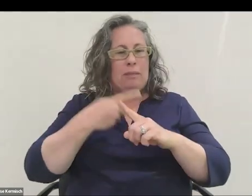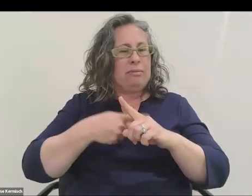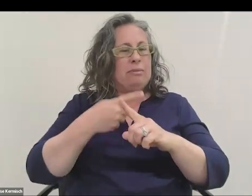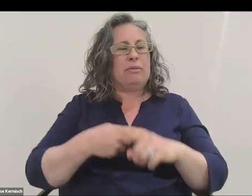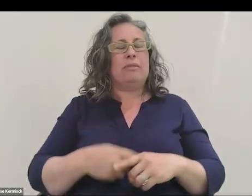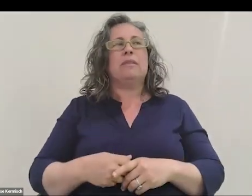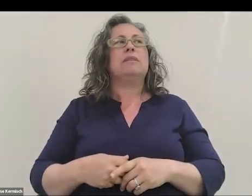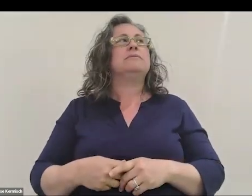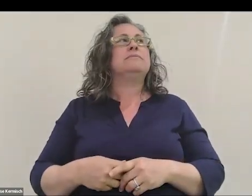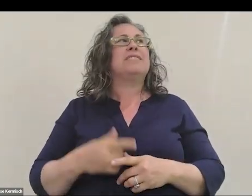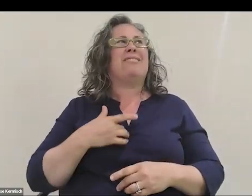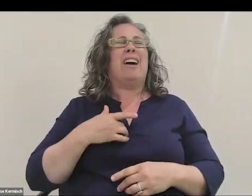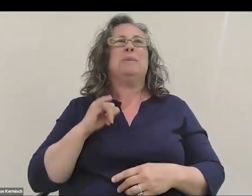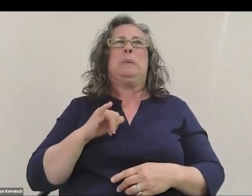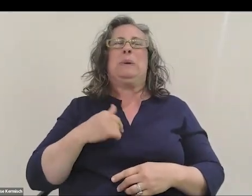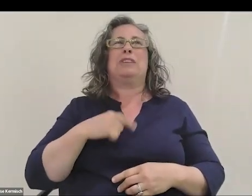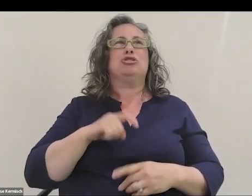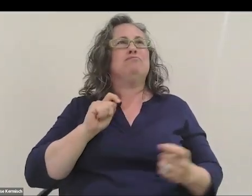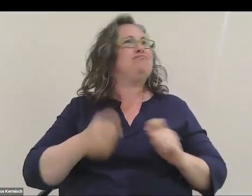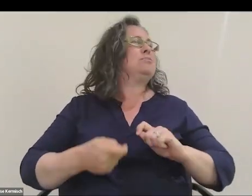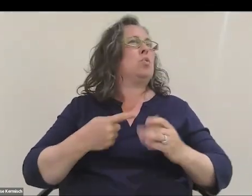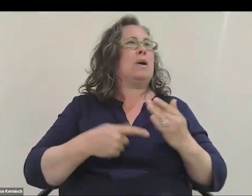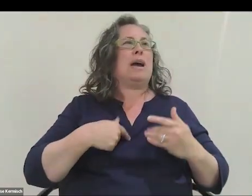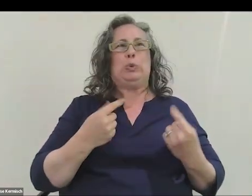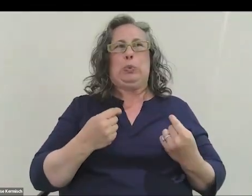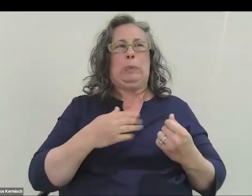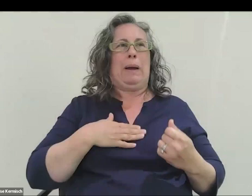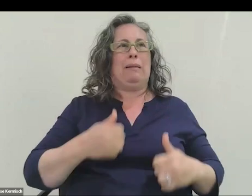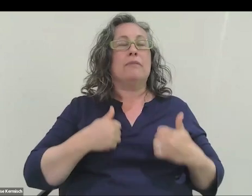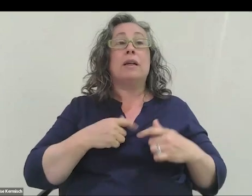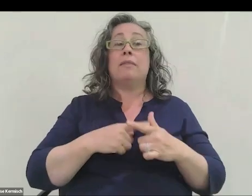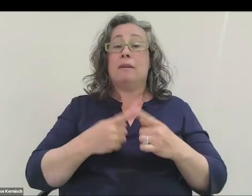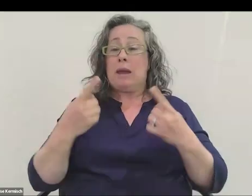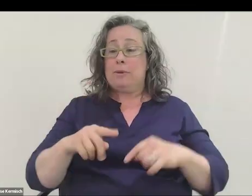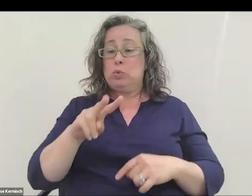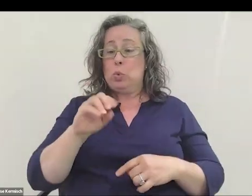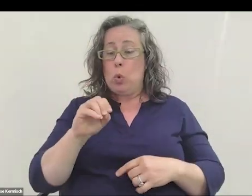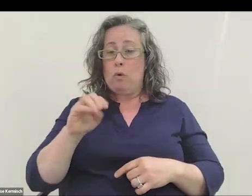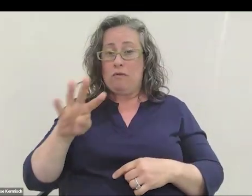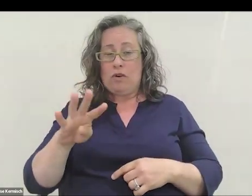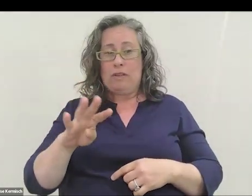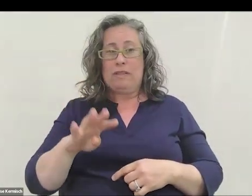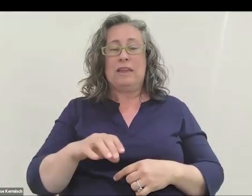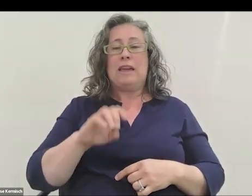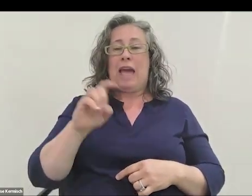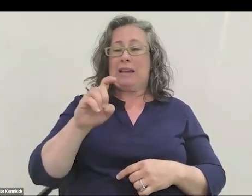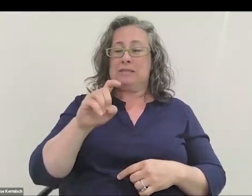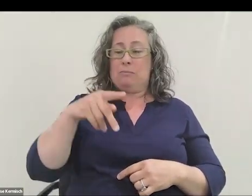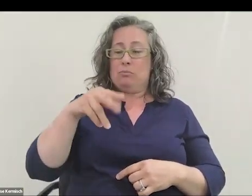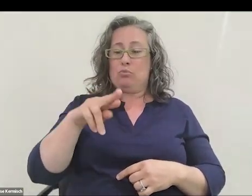to do something else with my life. Then in 2004, there was the Ansari X Prize. That's only a year later.